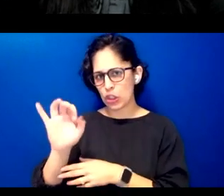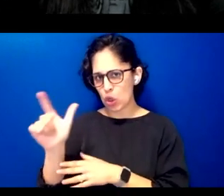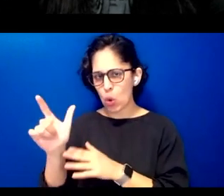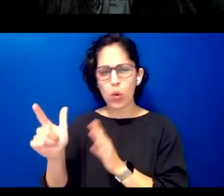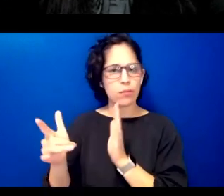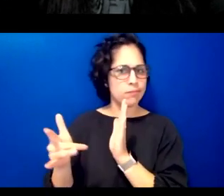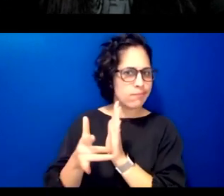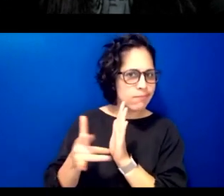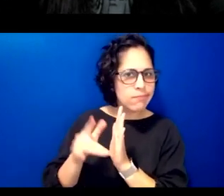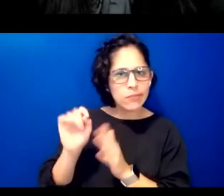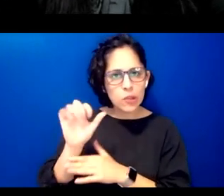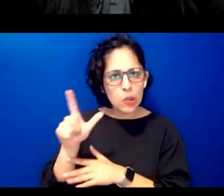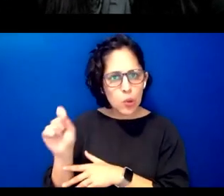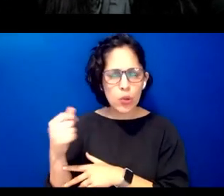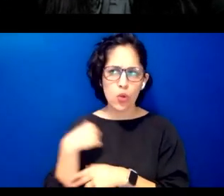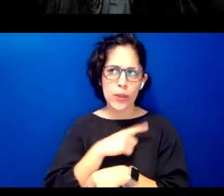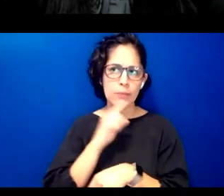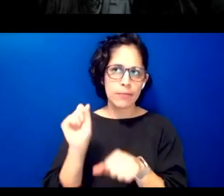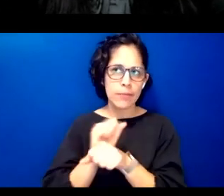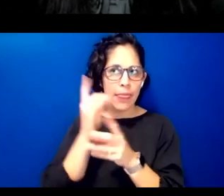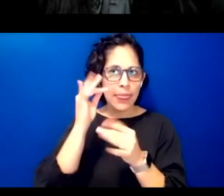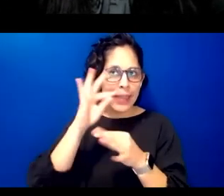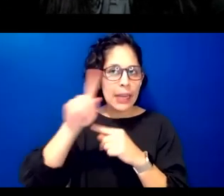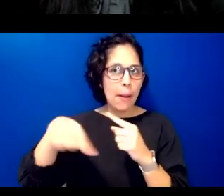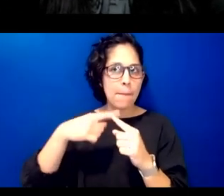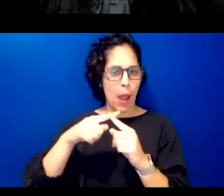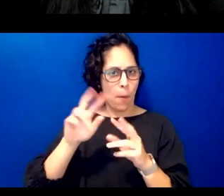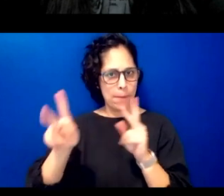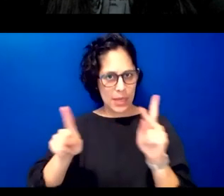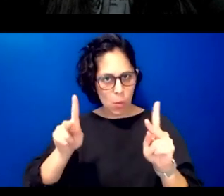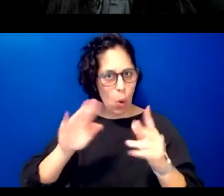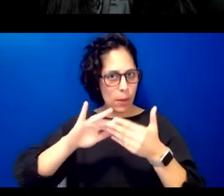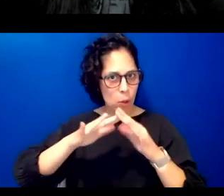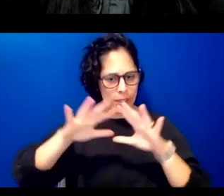needs and goals and is language centered in community or is language being treated as